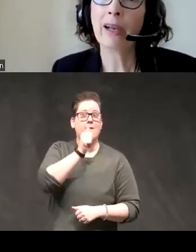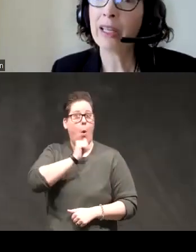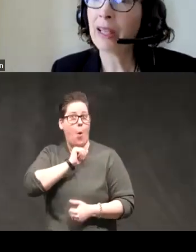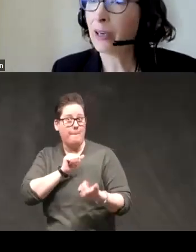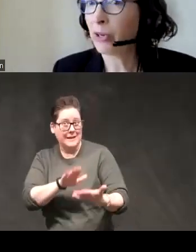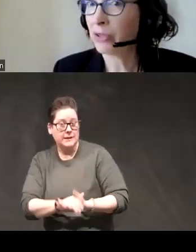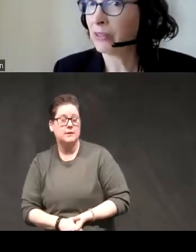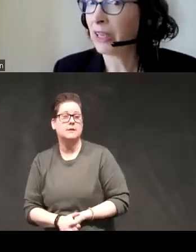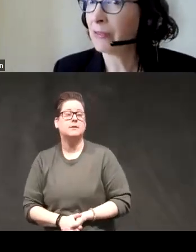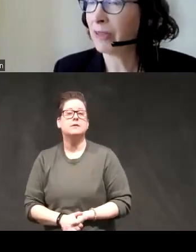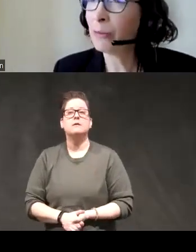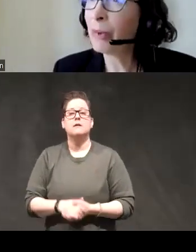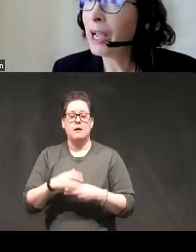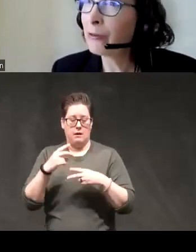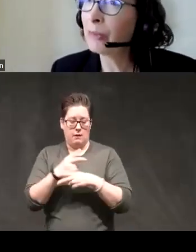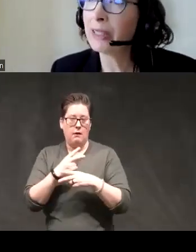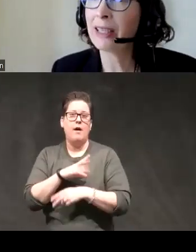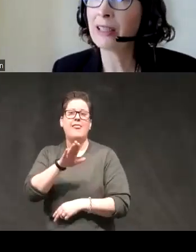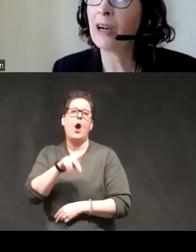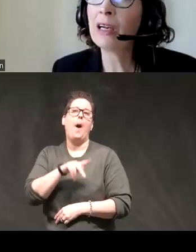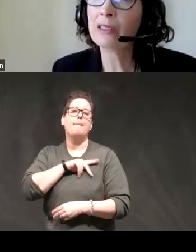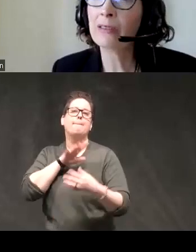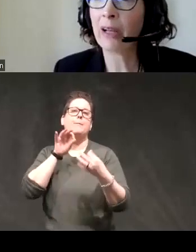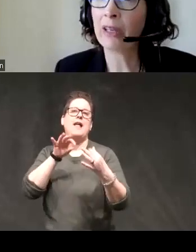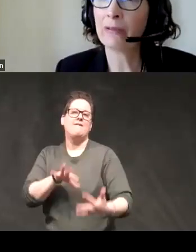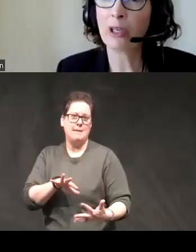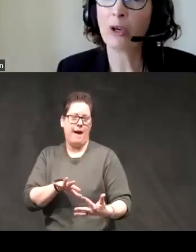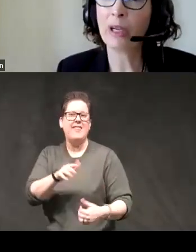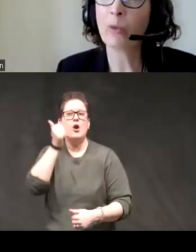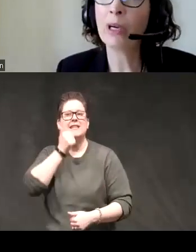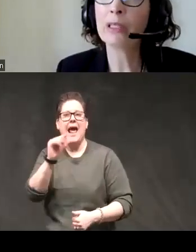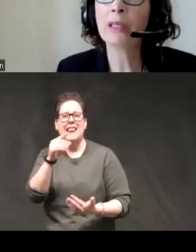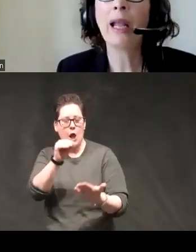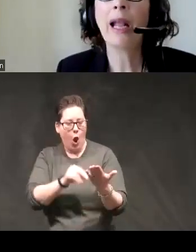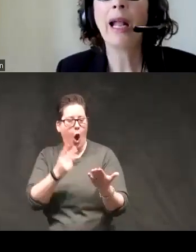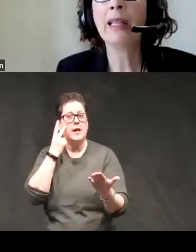calculated personalized feedback from their daily logs of how the different coping worked and then